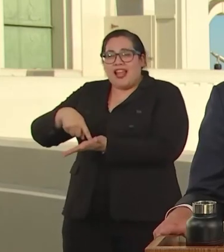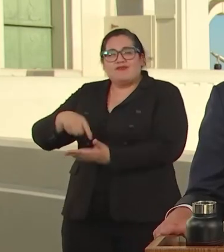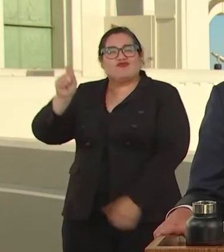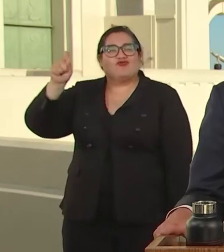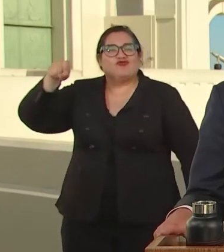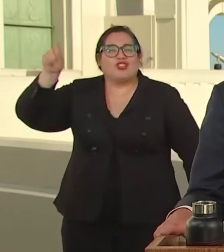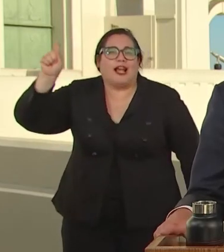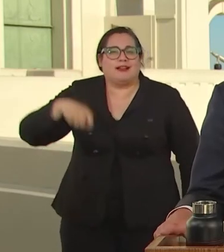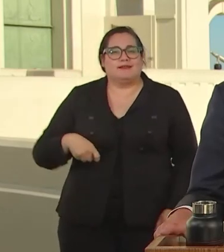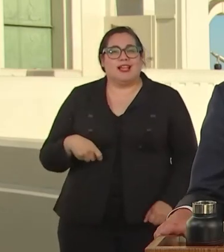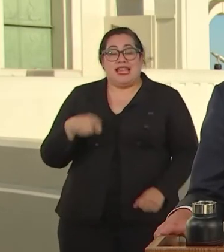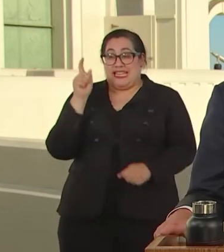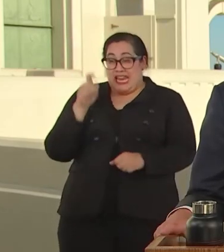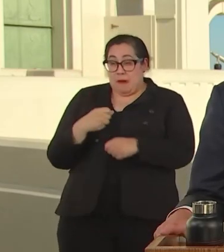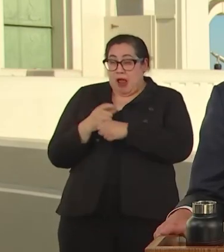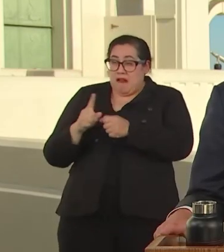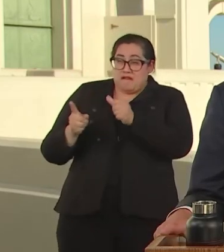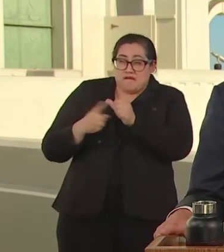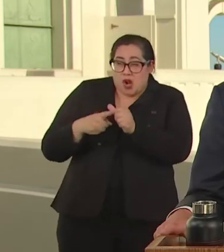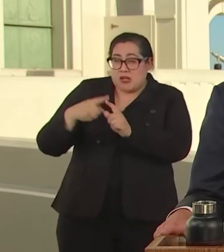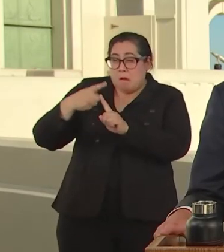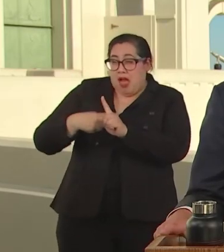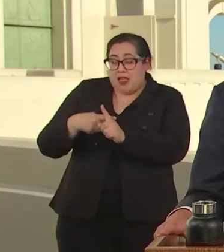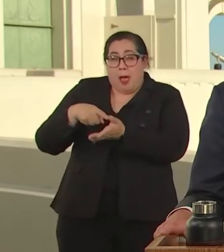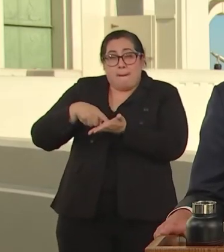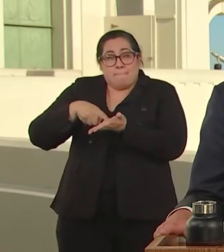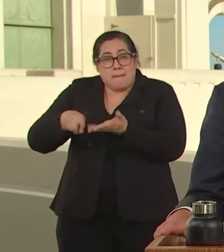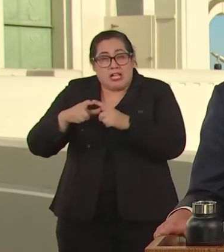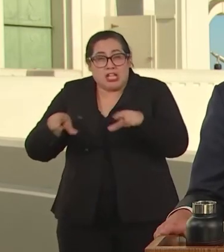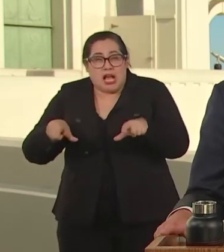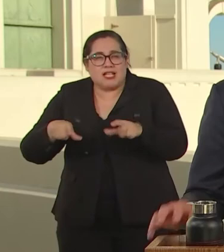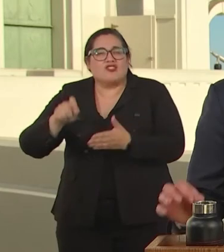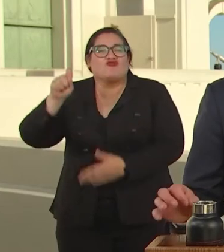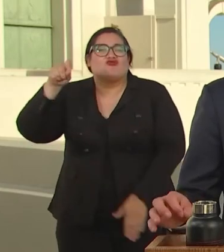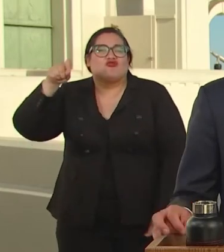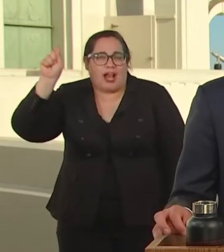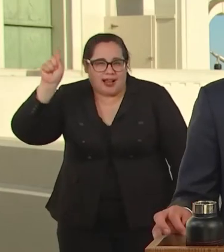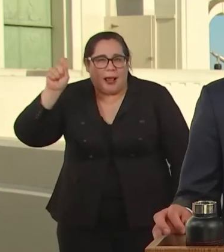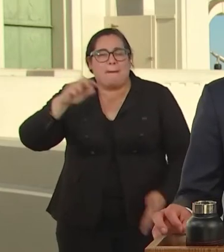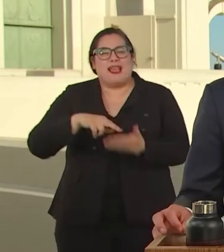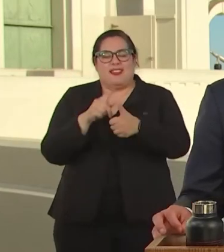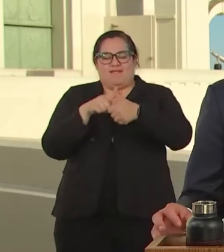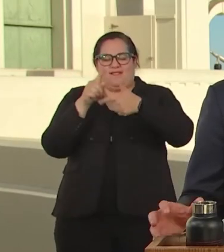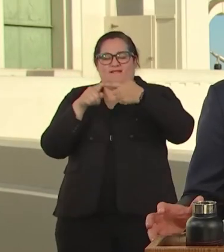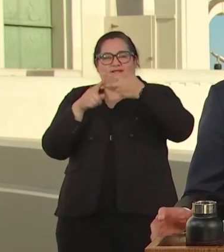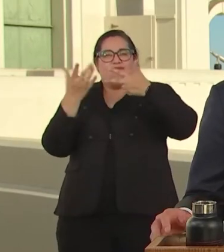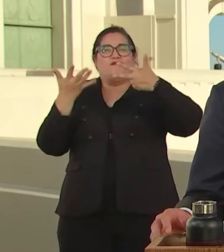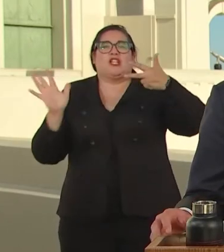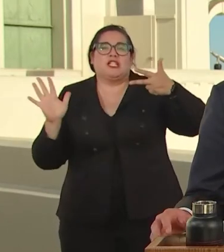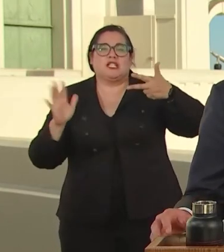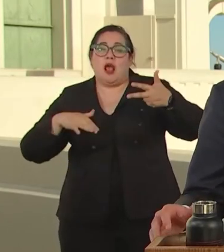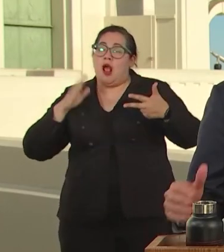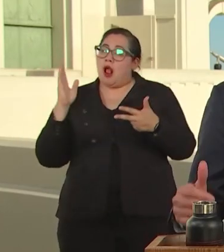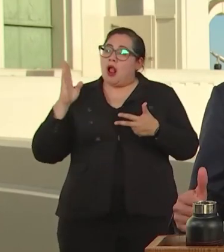NEED TO MAKE A FIRST MONTH OF PAY ROLL, CHECK. WE'LL FOCUS WHERE THE CITY TOOK